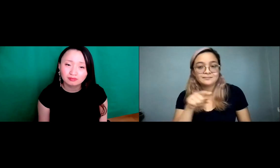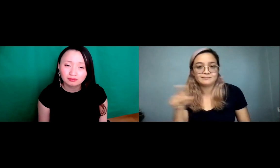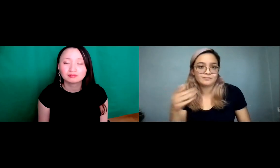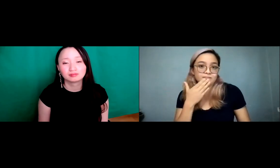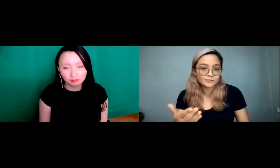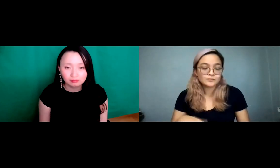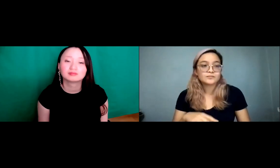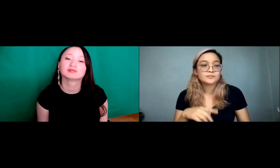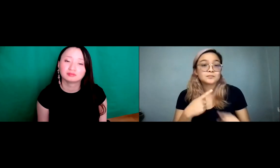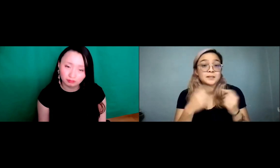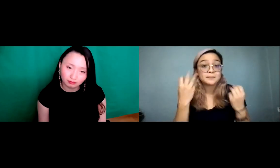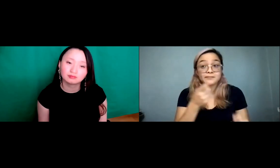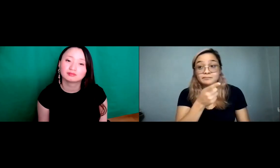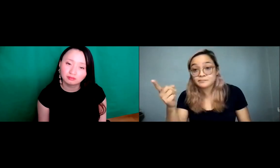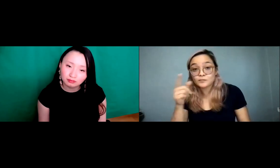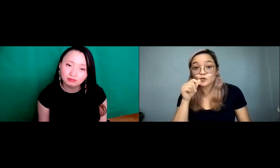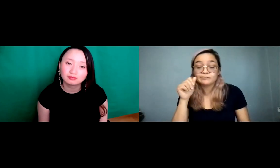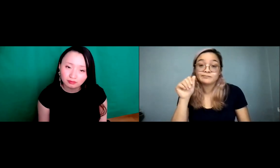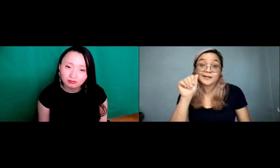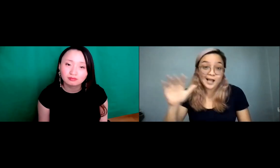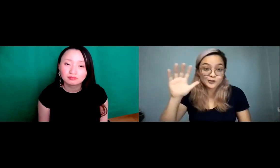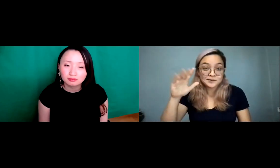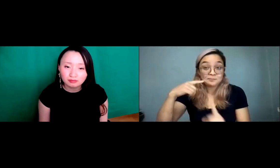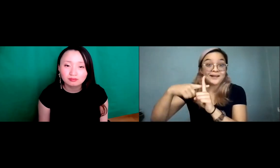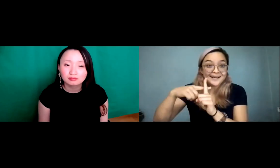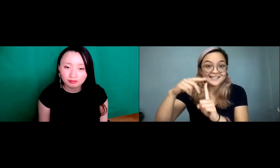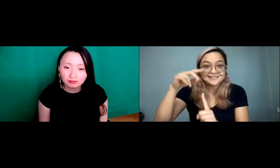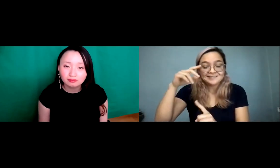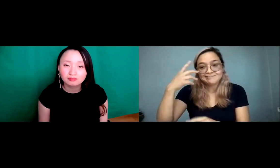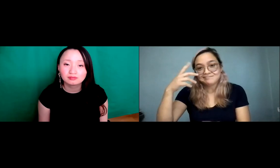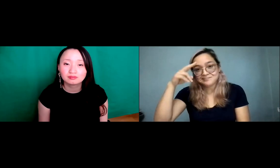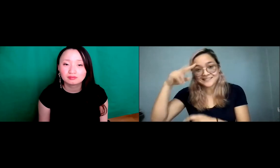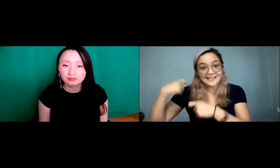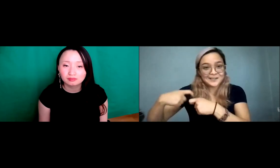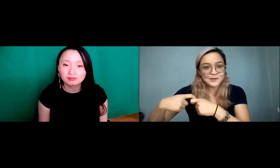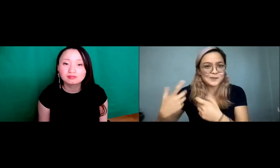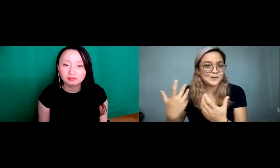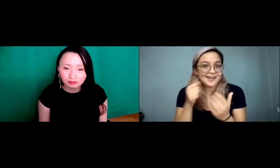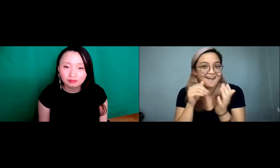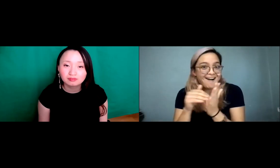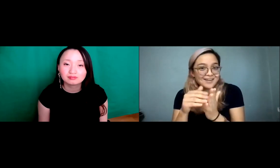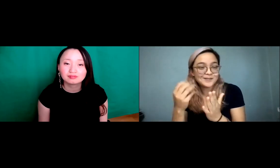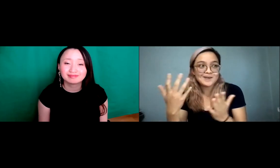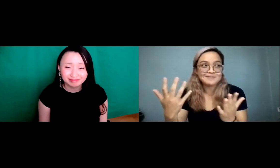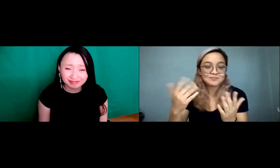to have allies. Maybe there are those who are Asian Plus,